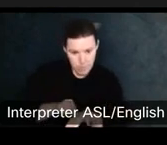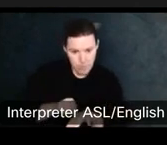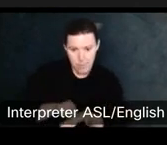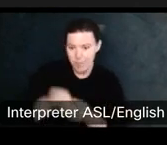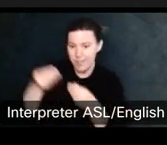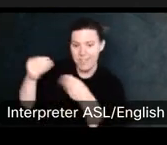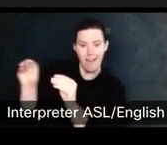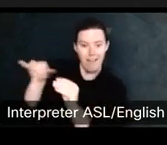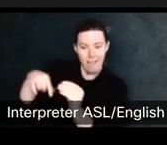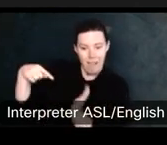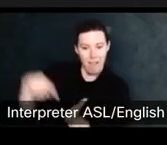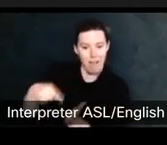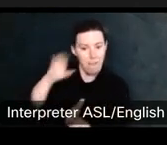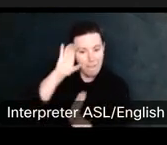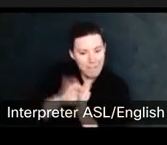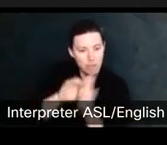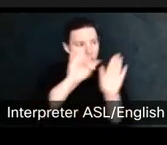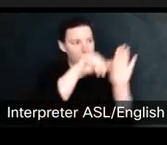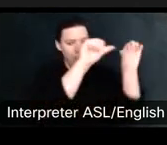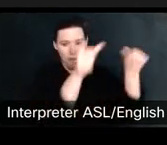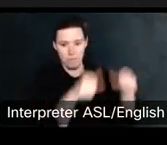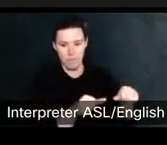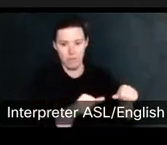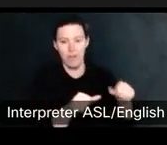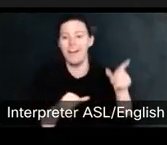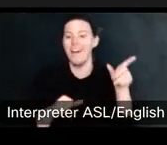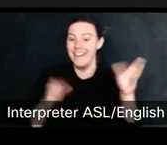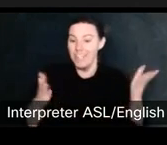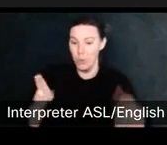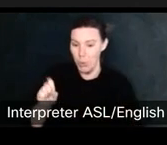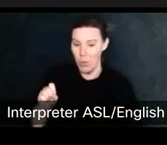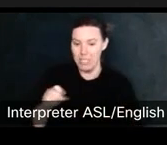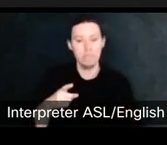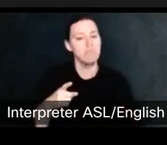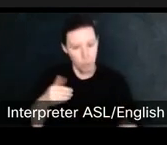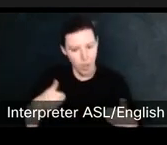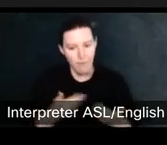Obviously, that's different for every country.